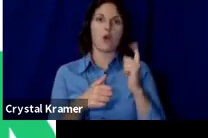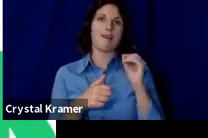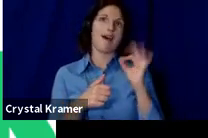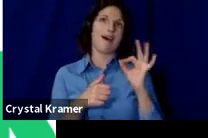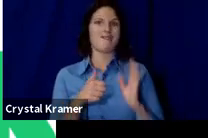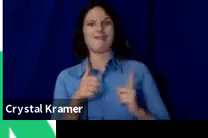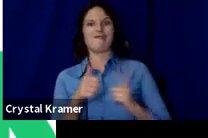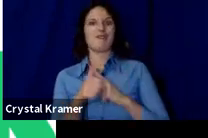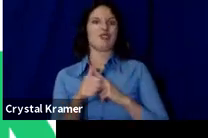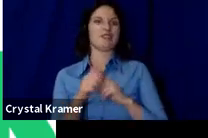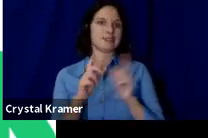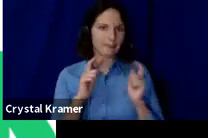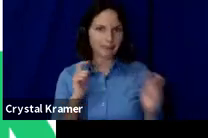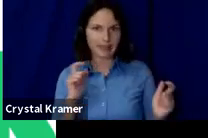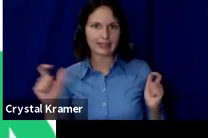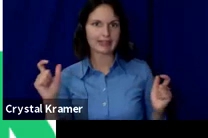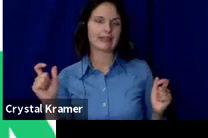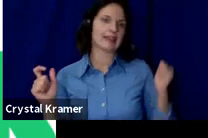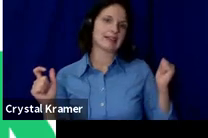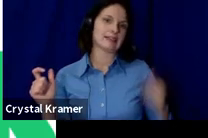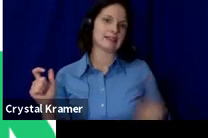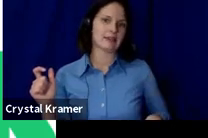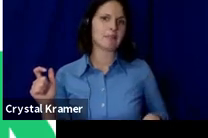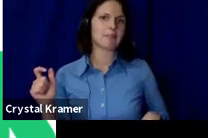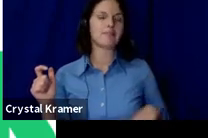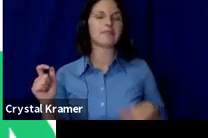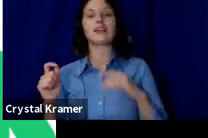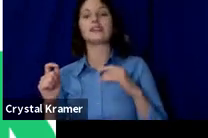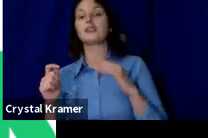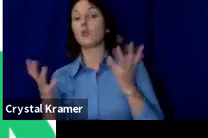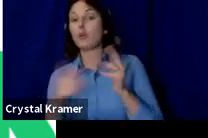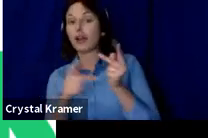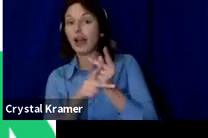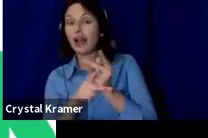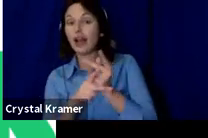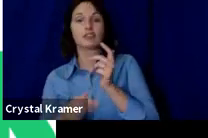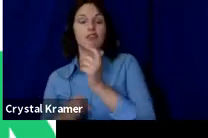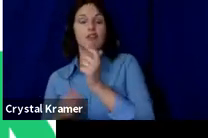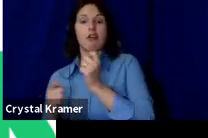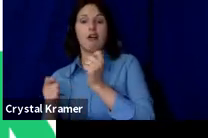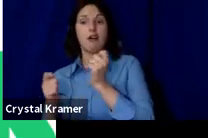KickStarter is an all‑or‑nothing platform, so like I said earlier, if you don't make your goal you don't get any of the funds.